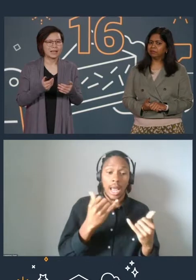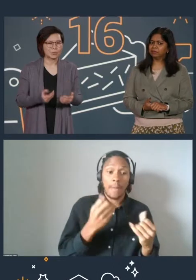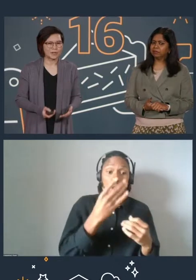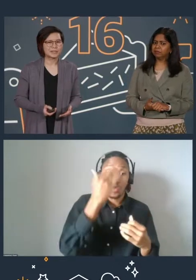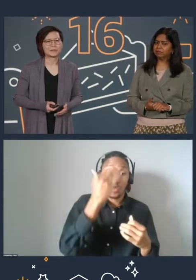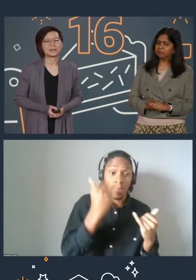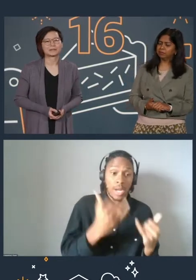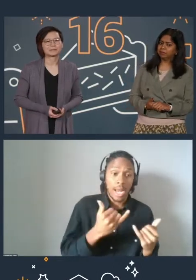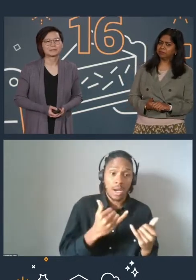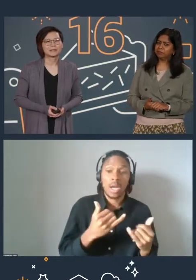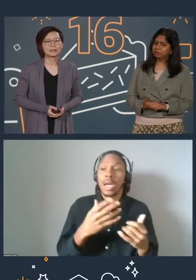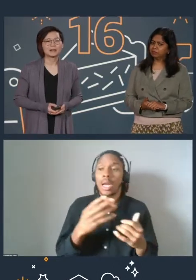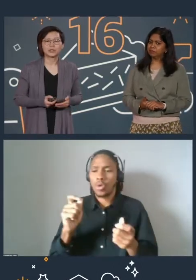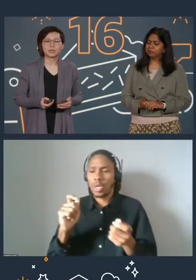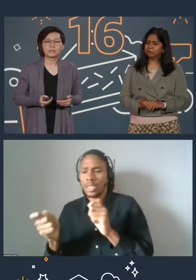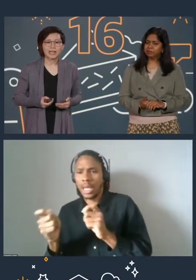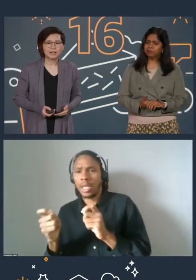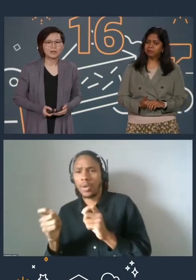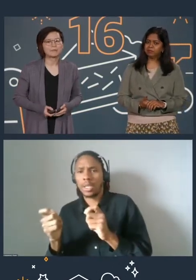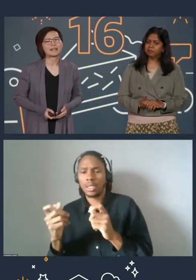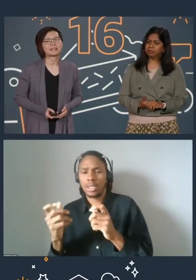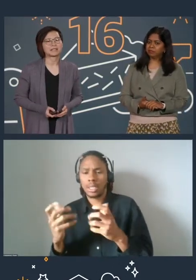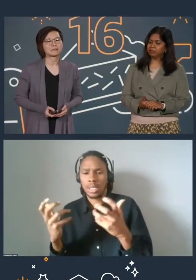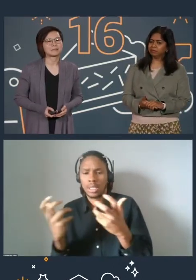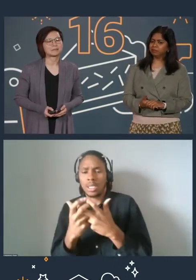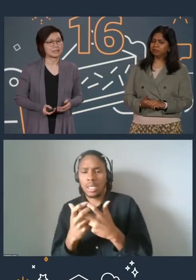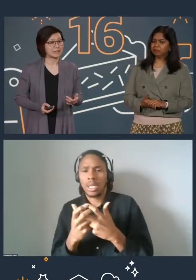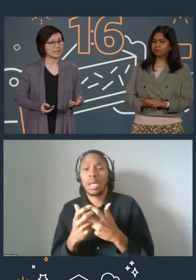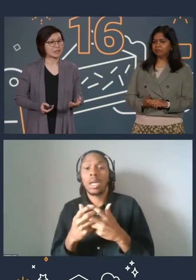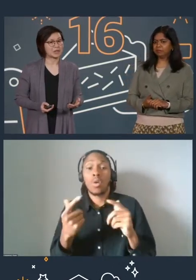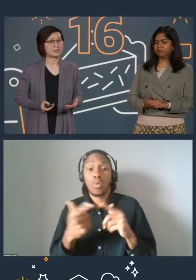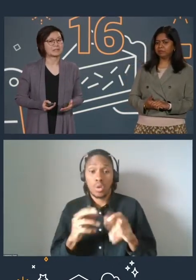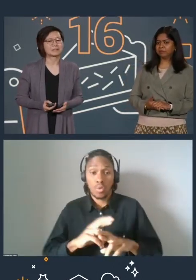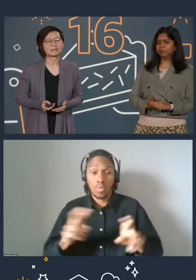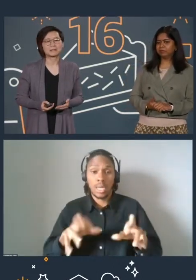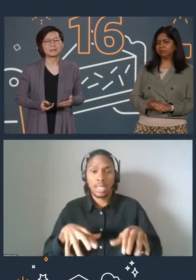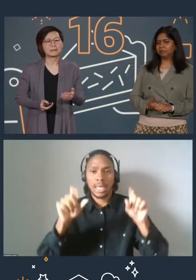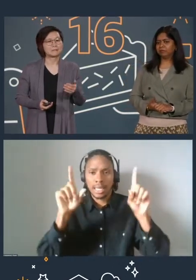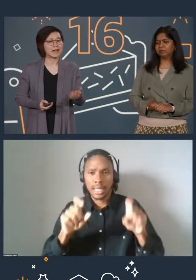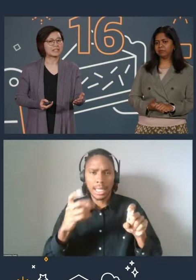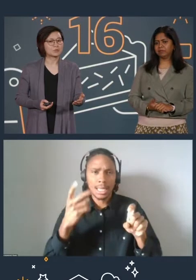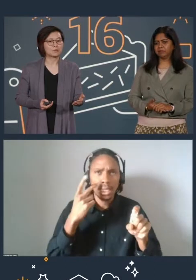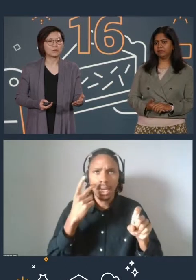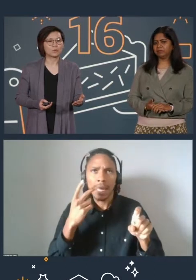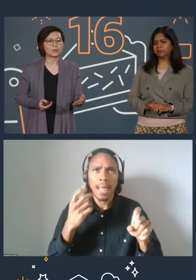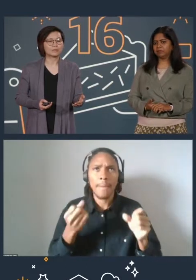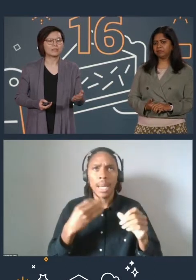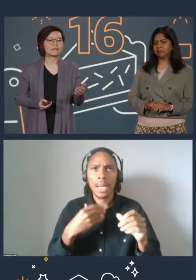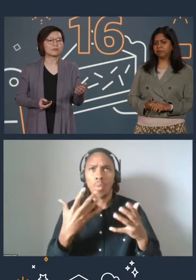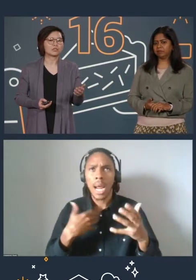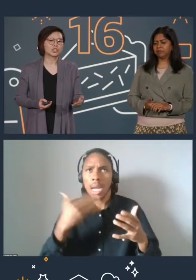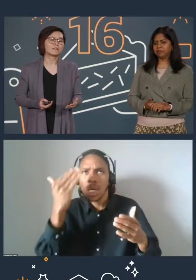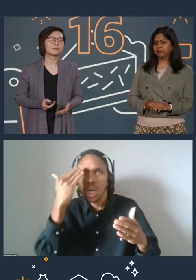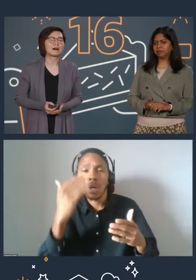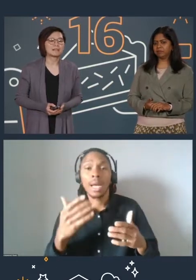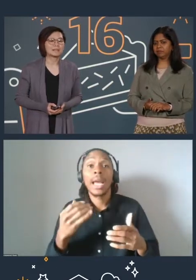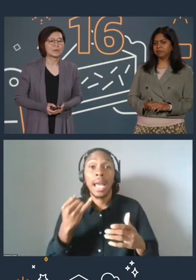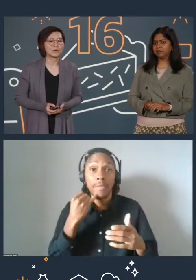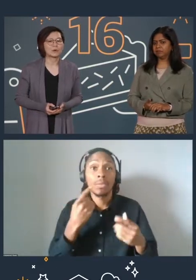And once you're ready, you can take on the badge assessment and test your knowledge. Badges will be awarded if you achieve a passing score